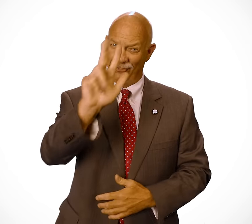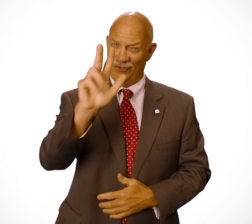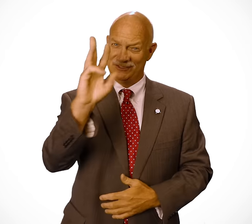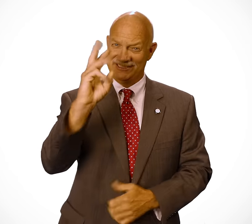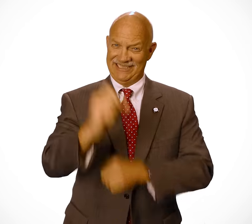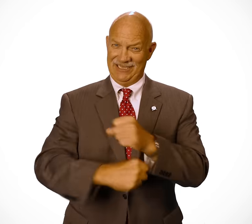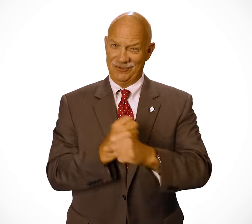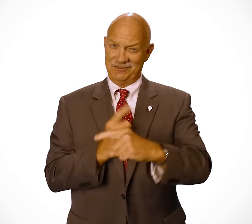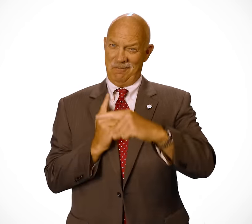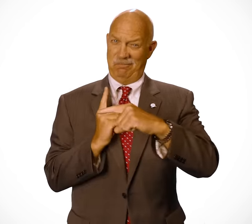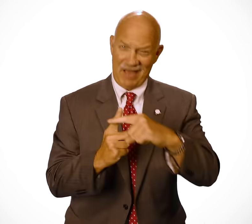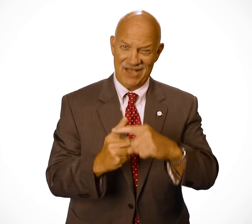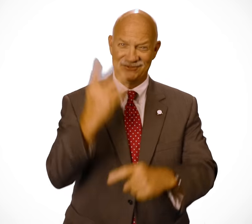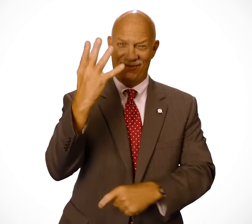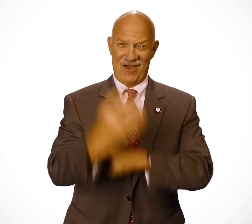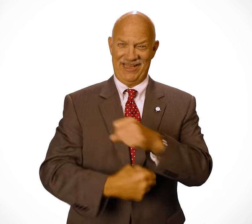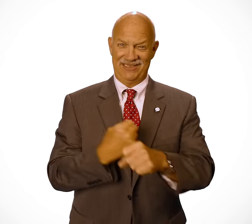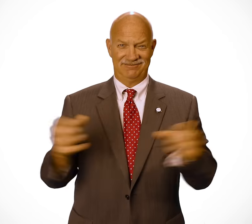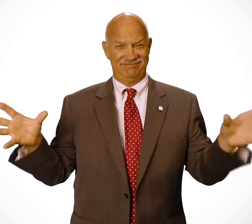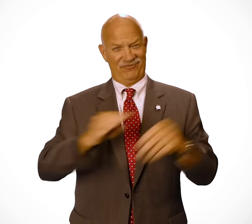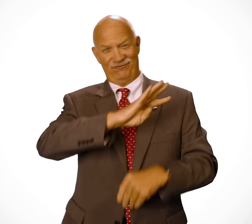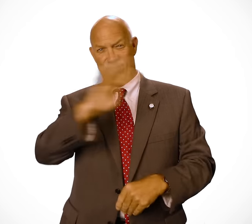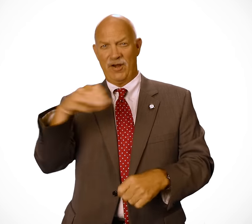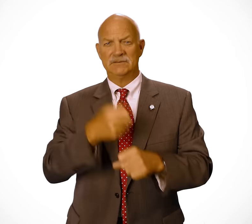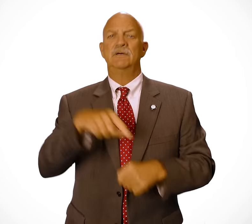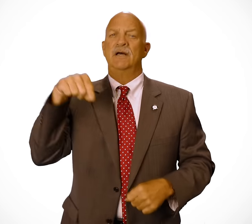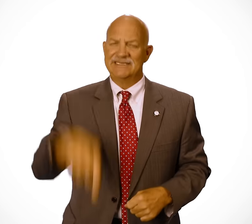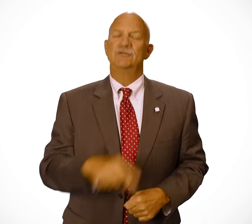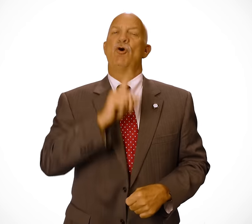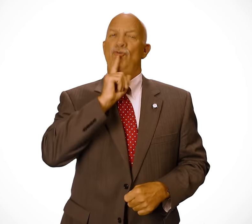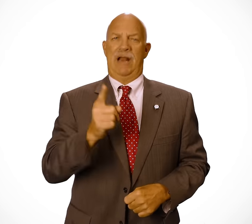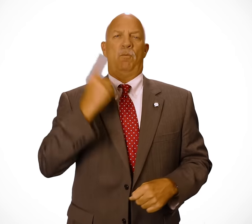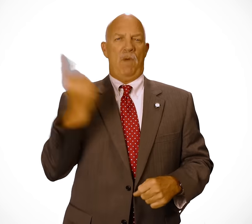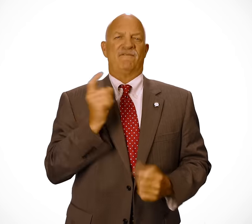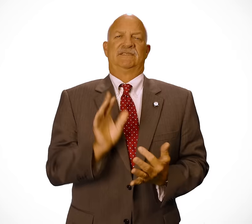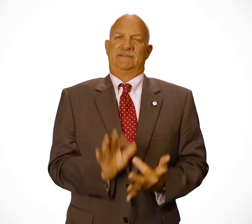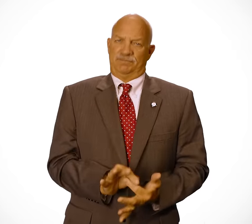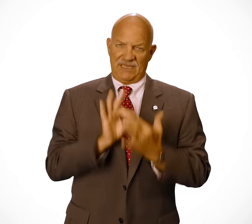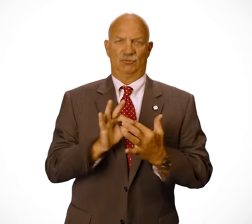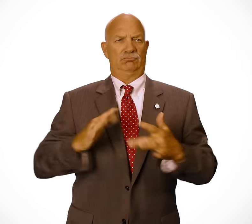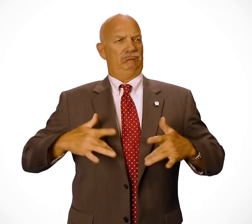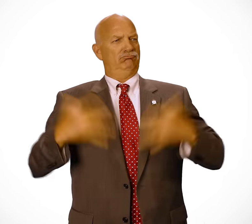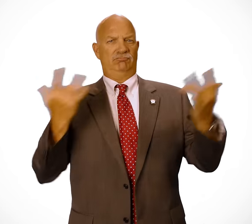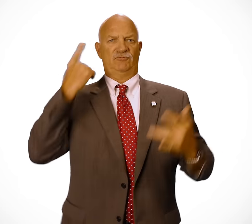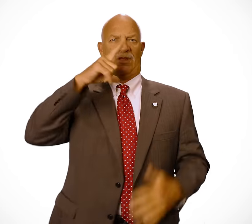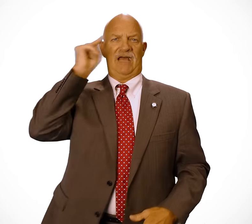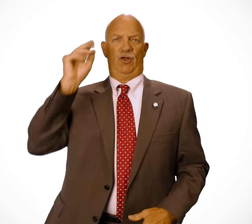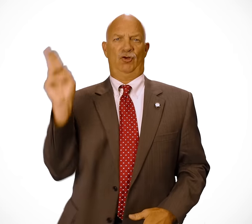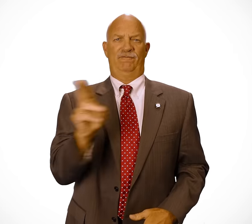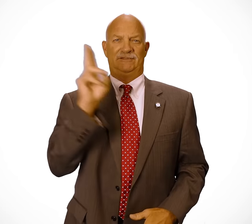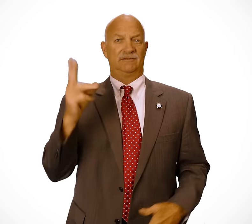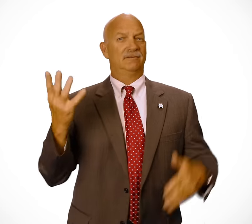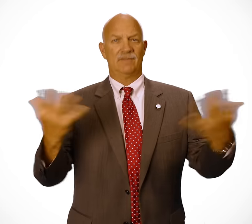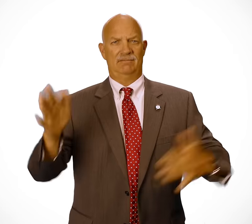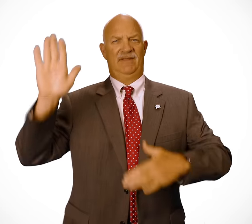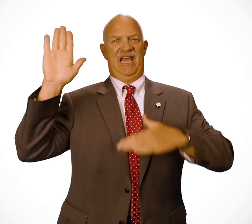36 years plus four years as a student for a total of 40 years! This is really a special occasion for Gallaudet University.